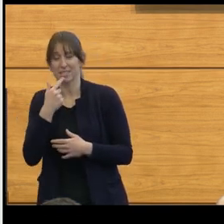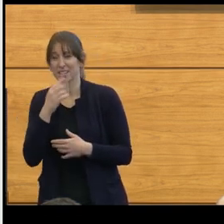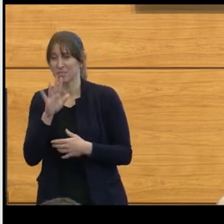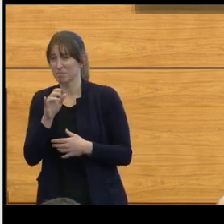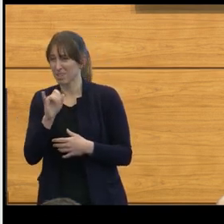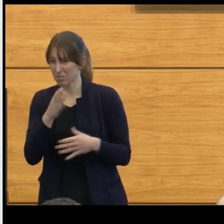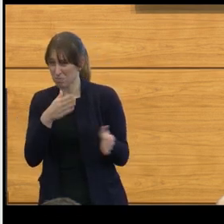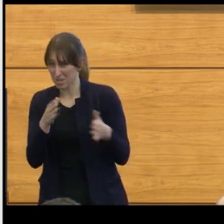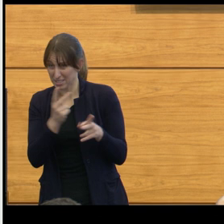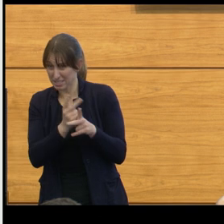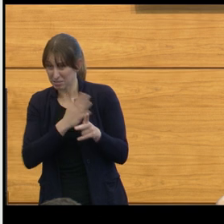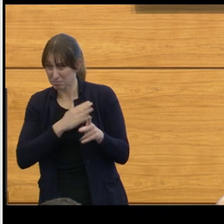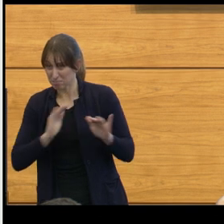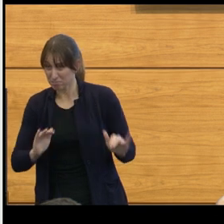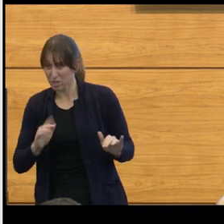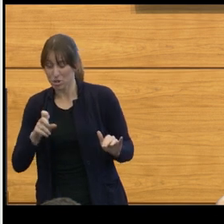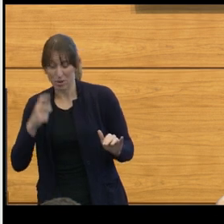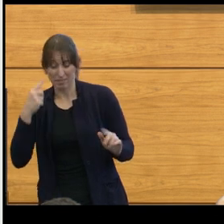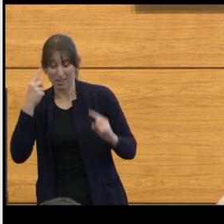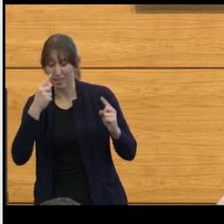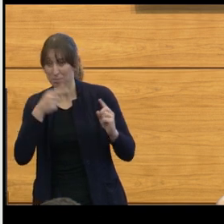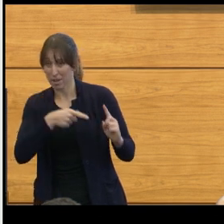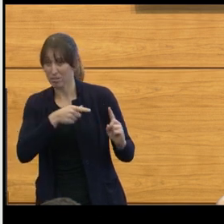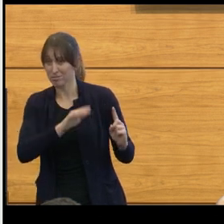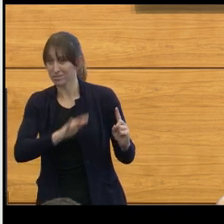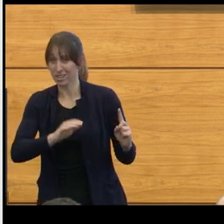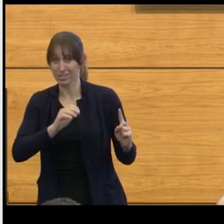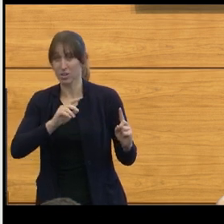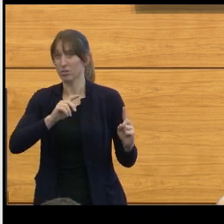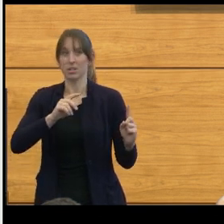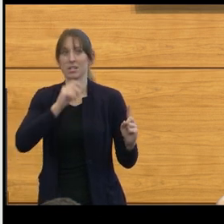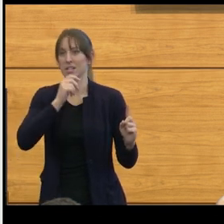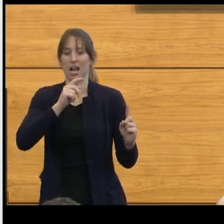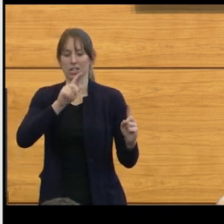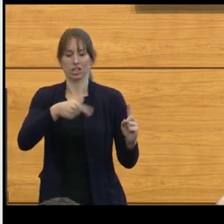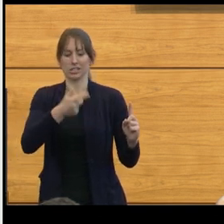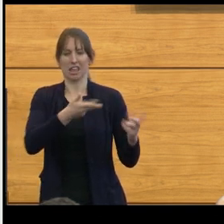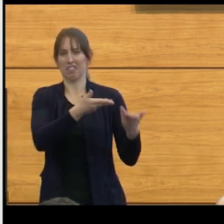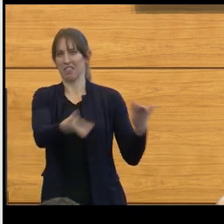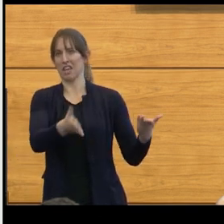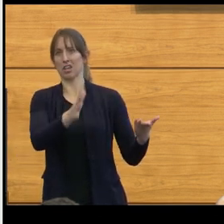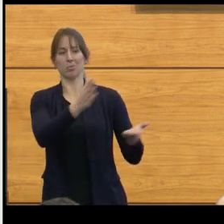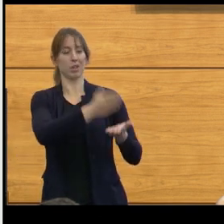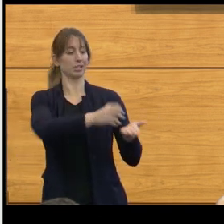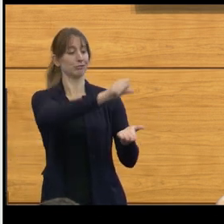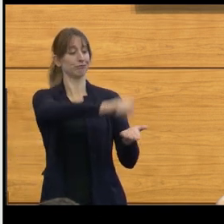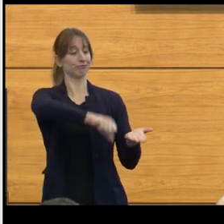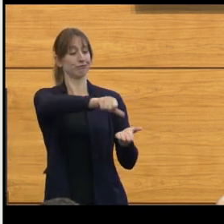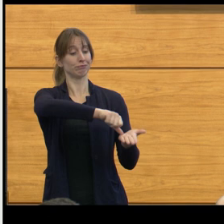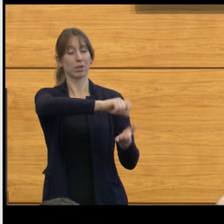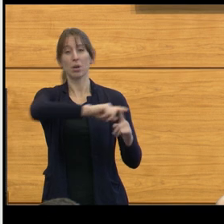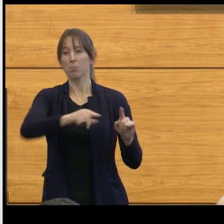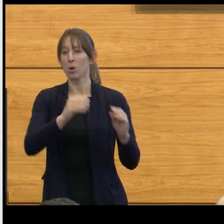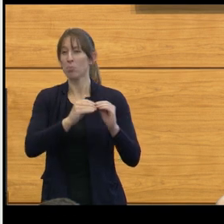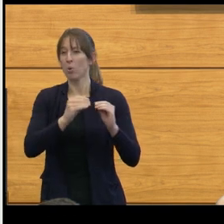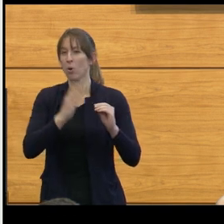you've gotta think about them as more than just an entity in which you're gonna operate on them, but more about what's gonna happen long-term.